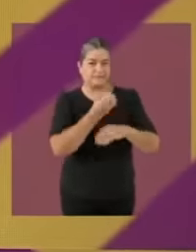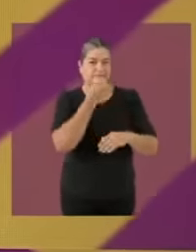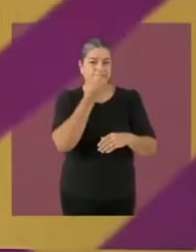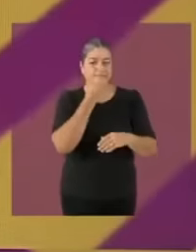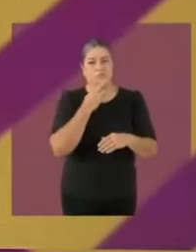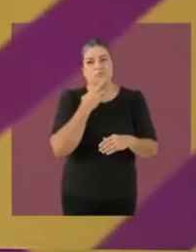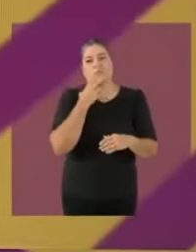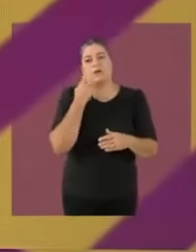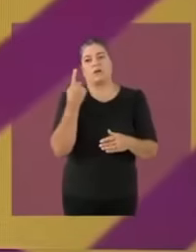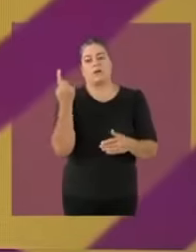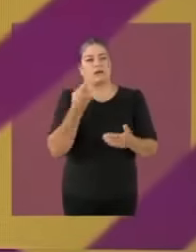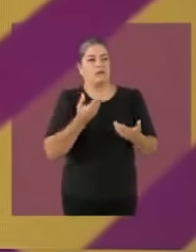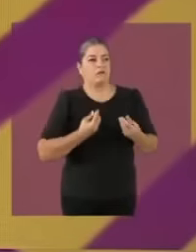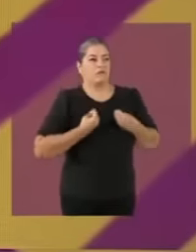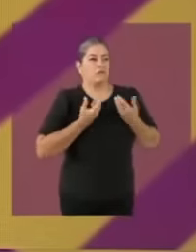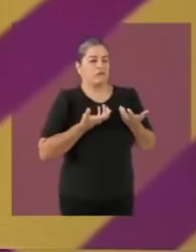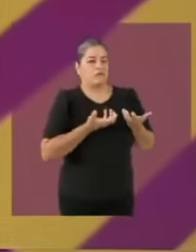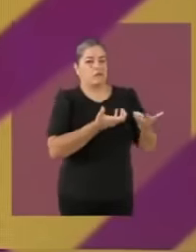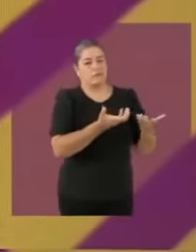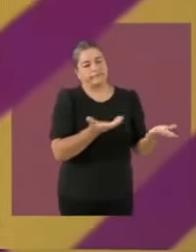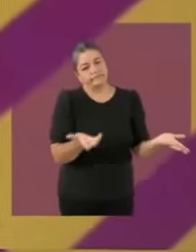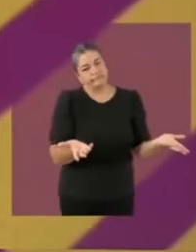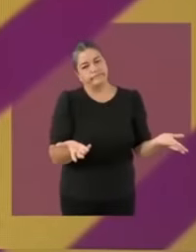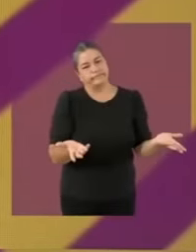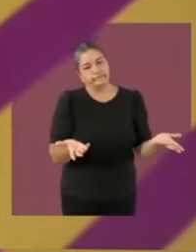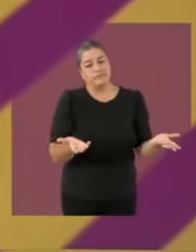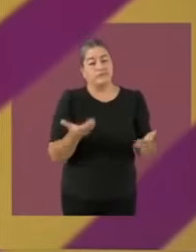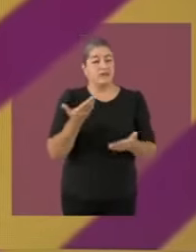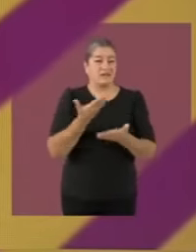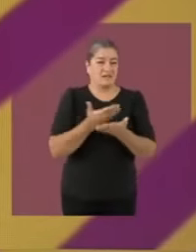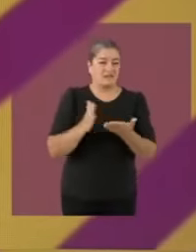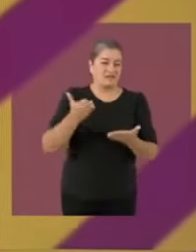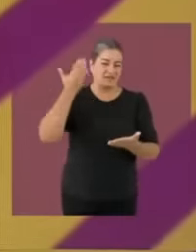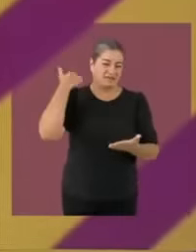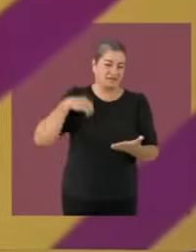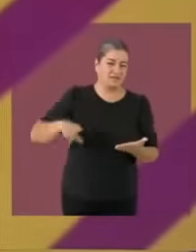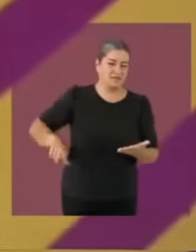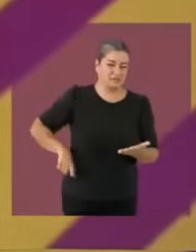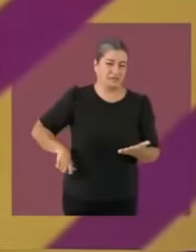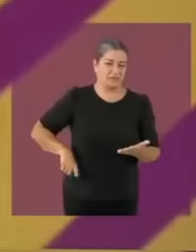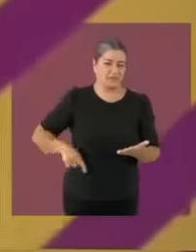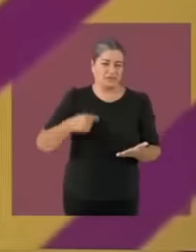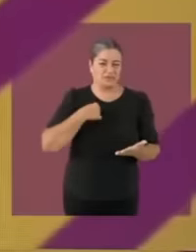of government, I created two public universities, Rosario Castellanos and the University of Health,